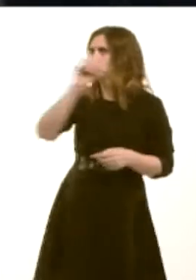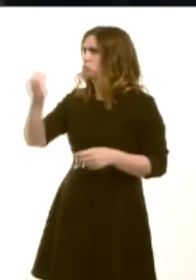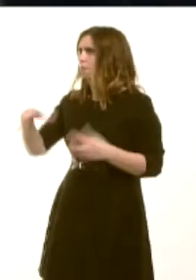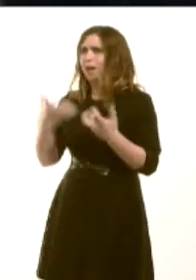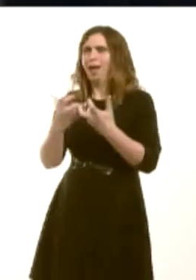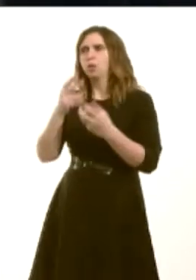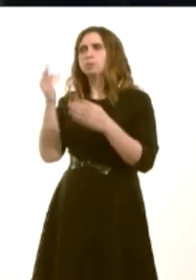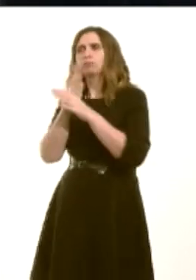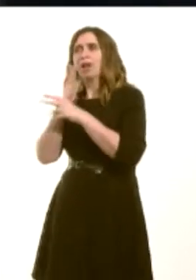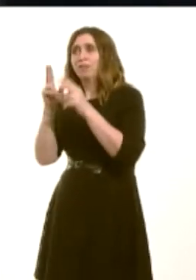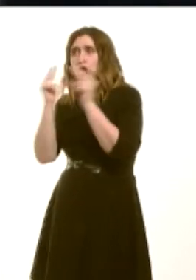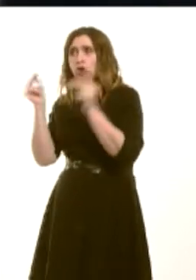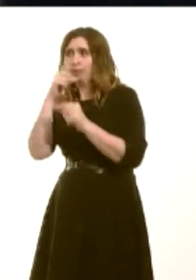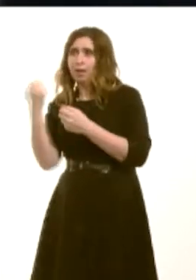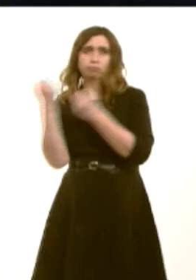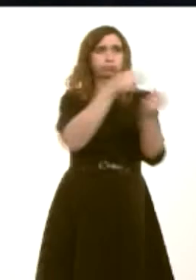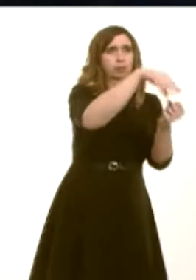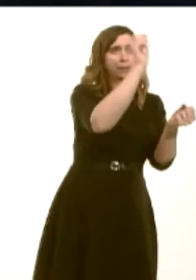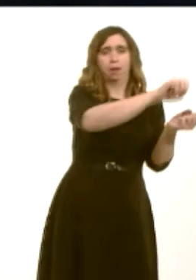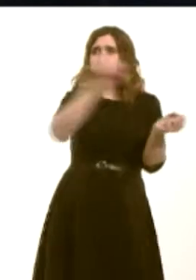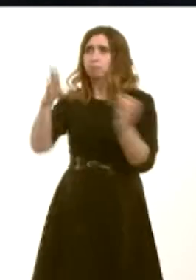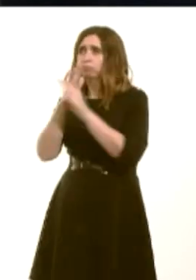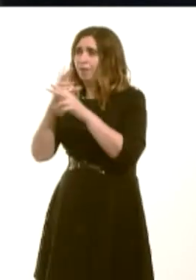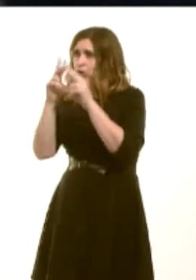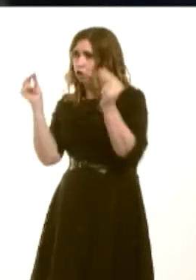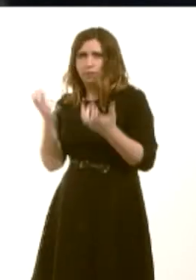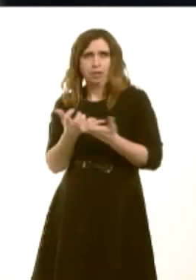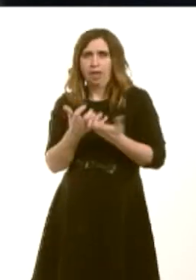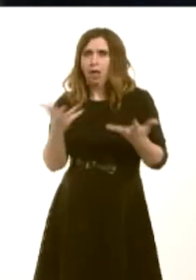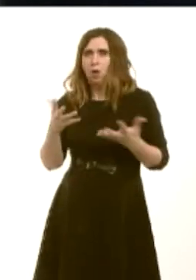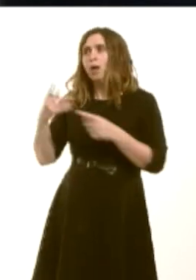in England offer vouchers to working parents, which can be used as part-payment at a full-time